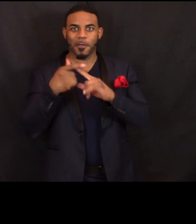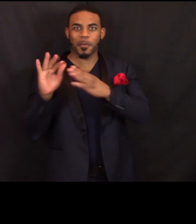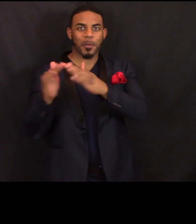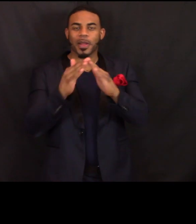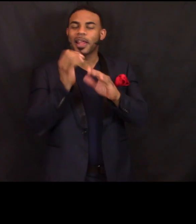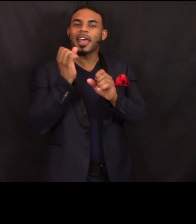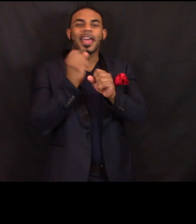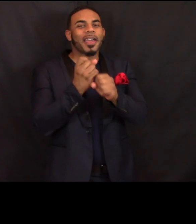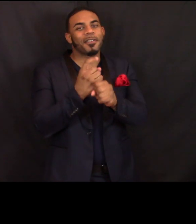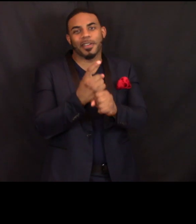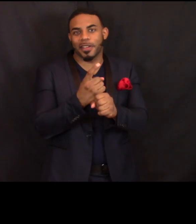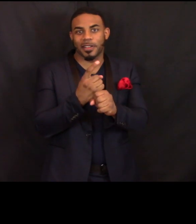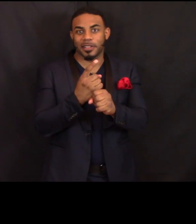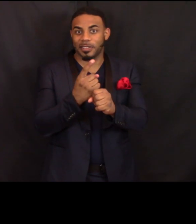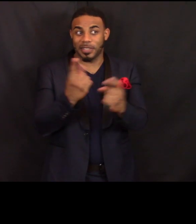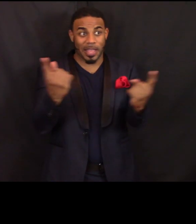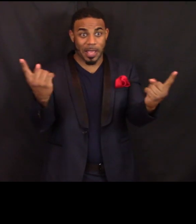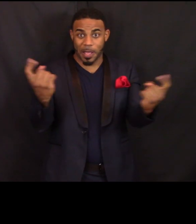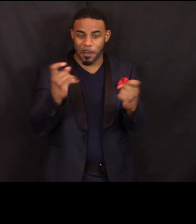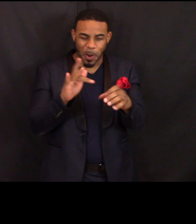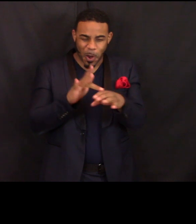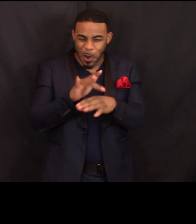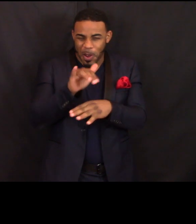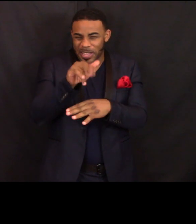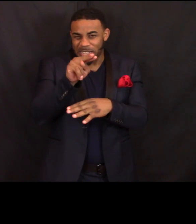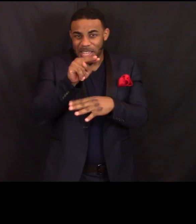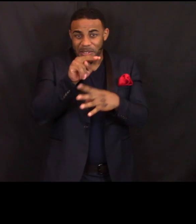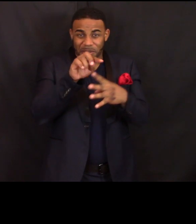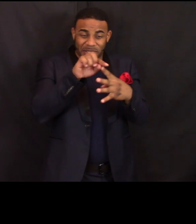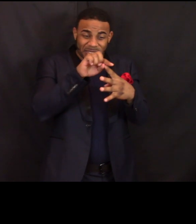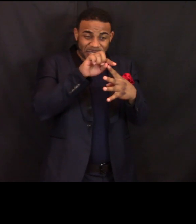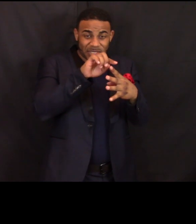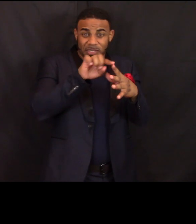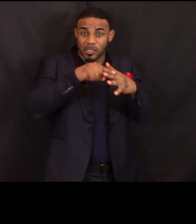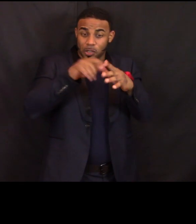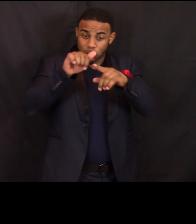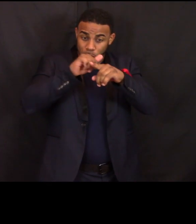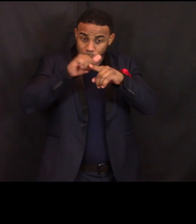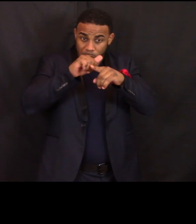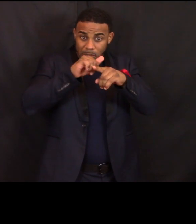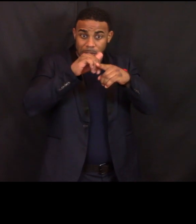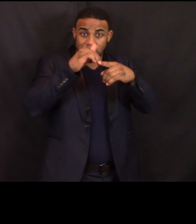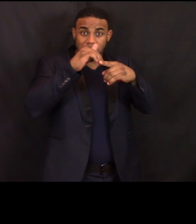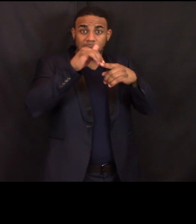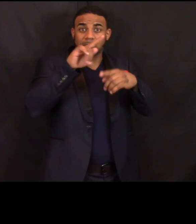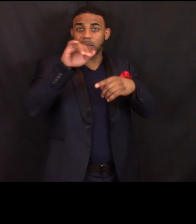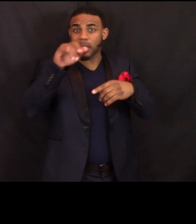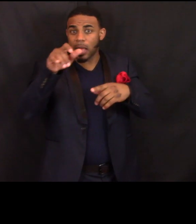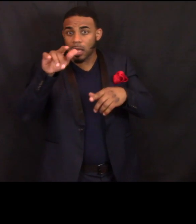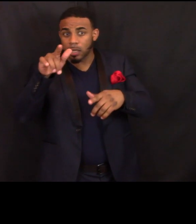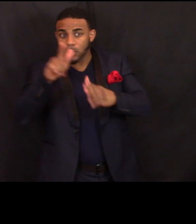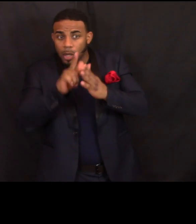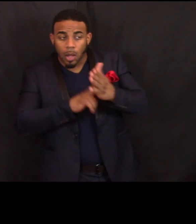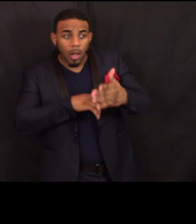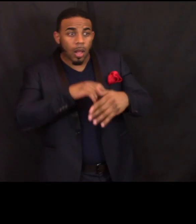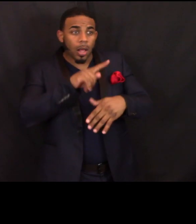They come in early in January and start training In tax law and tax site procedures.